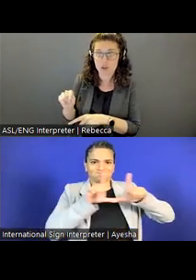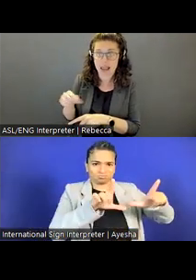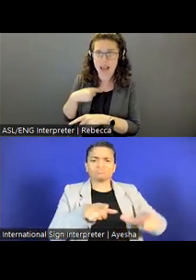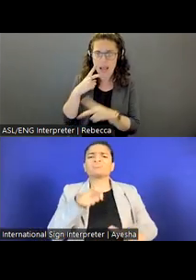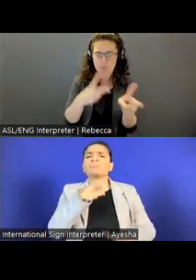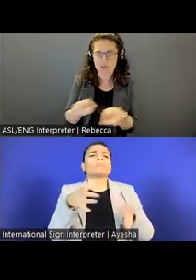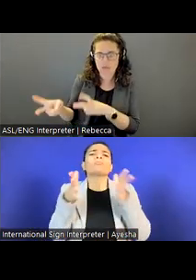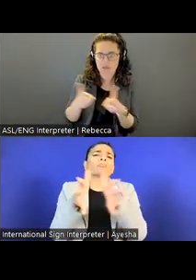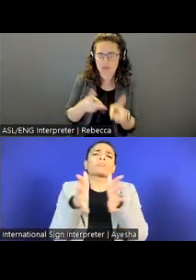Currently we have six.